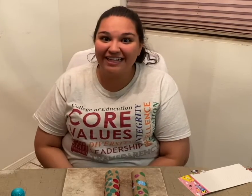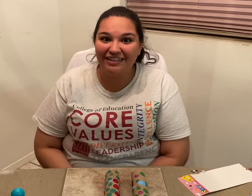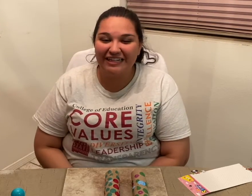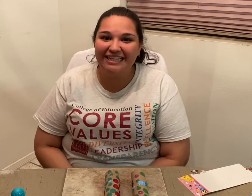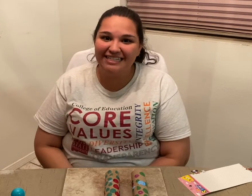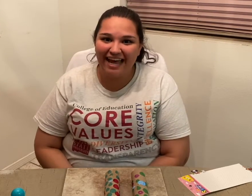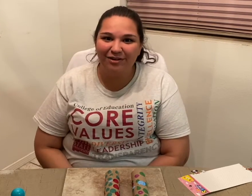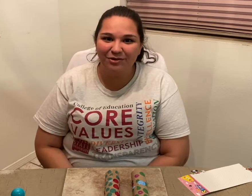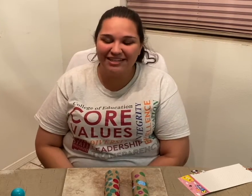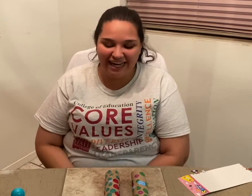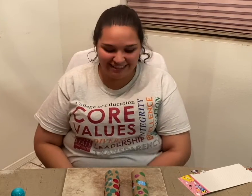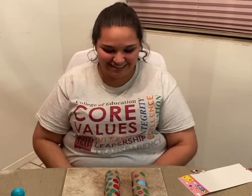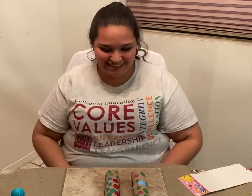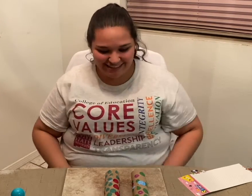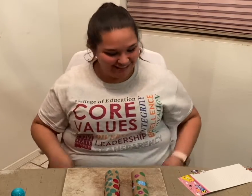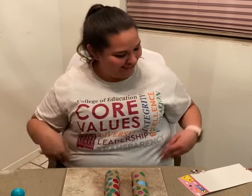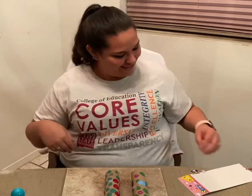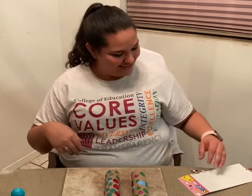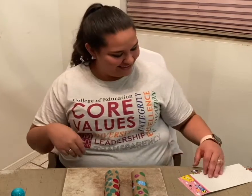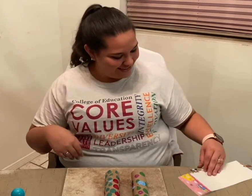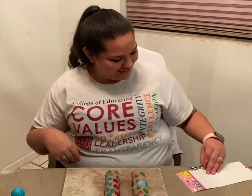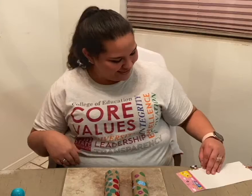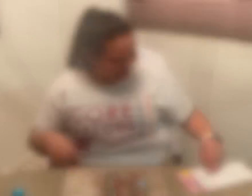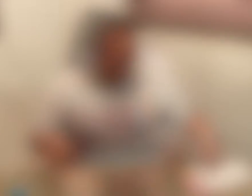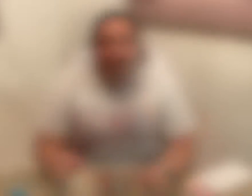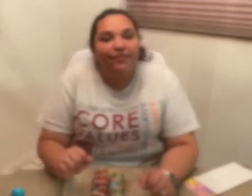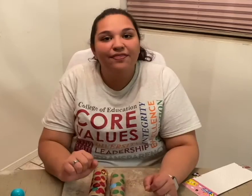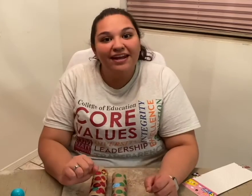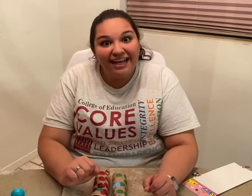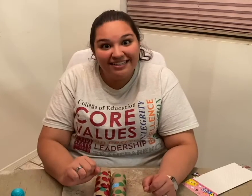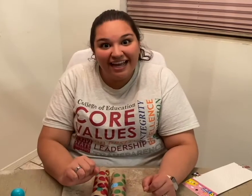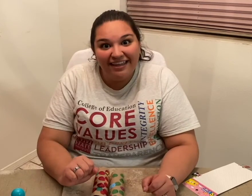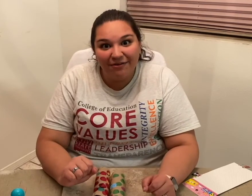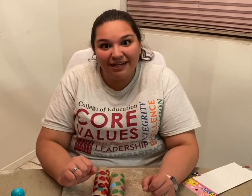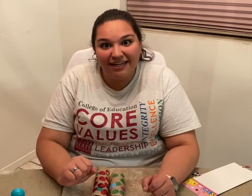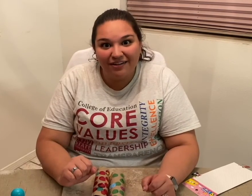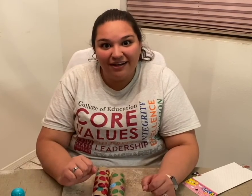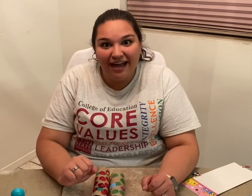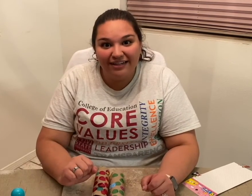learning these animal signs! The next sign that we're going to learn how to do